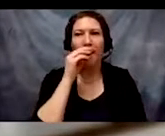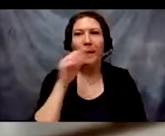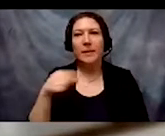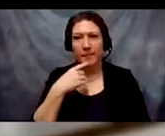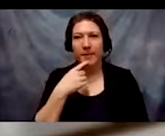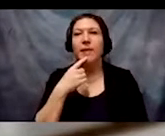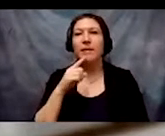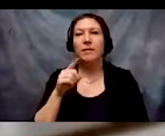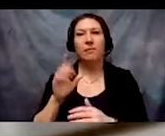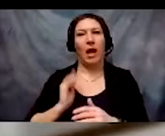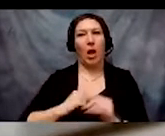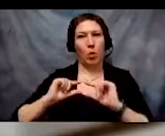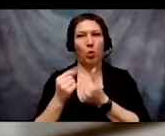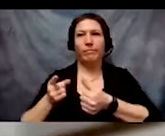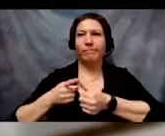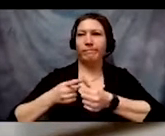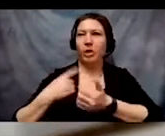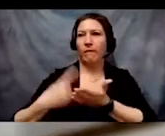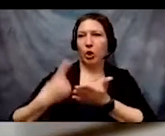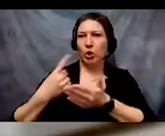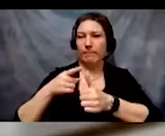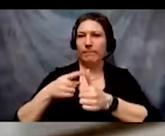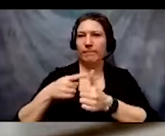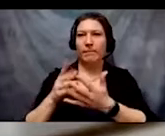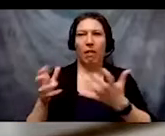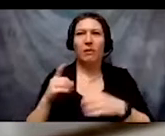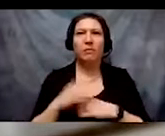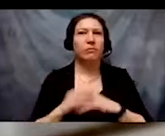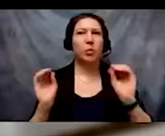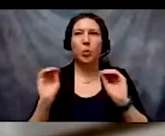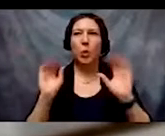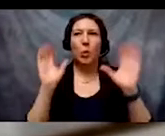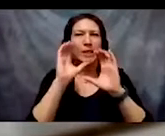addressed with systemic policies. No search committee members